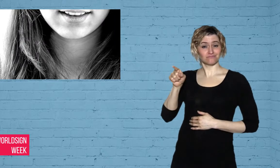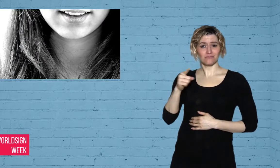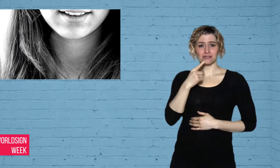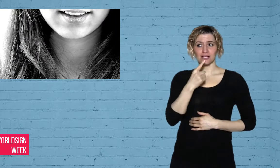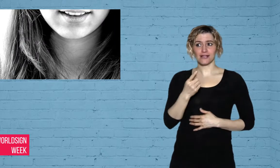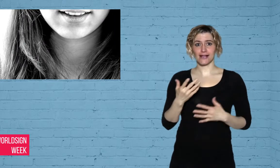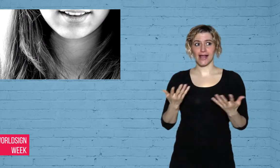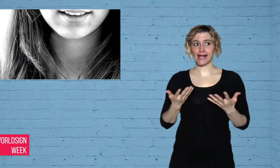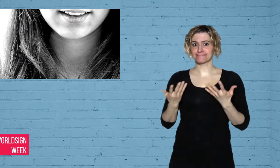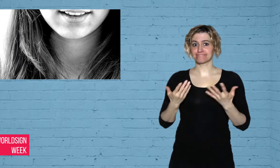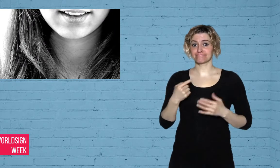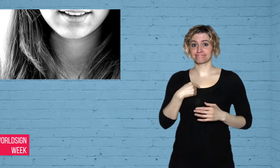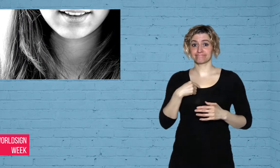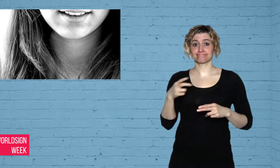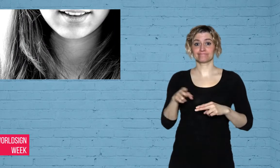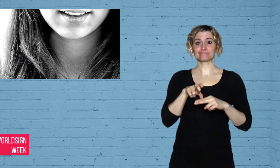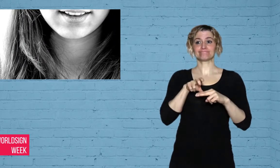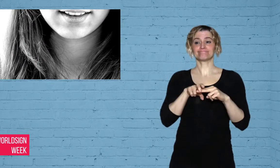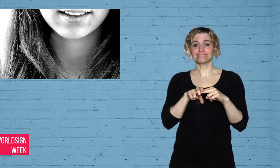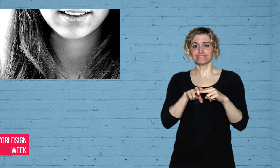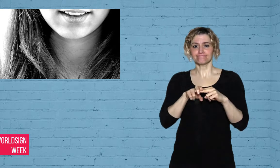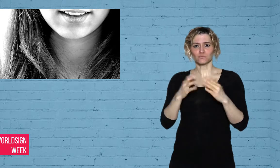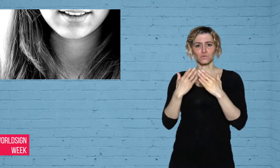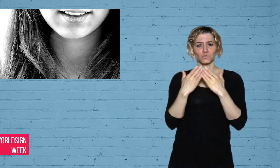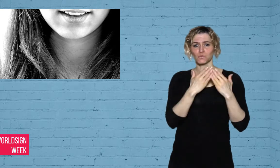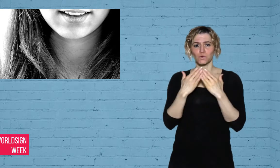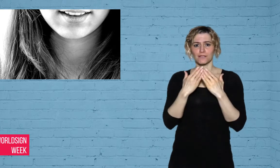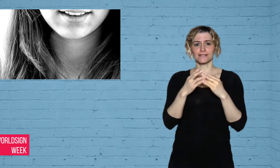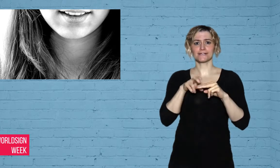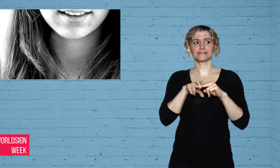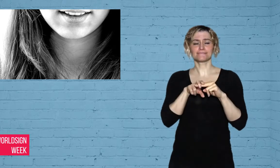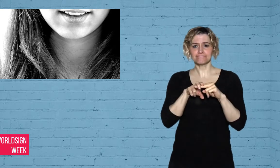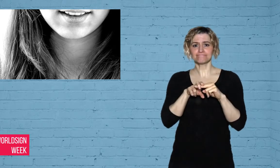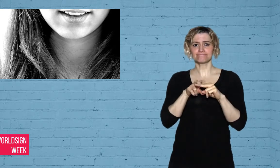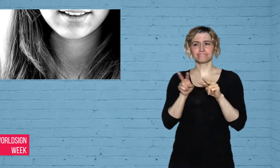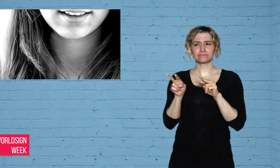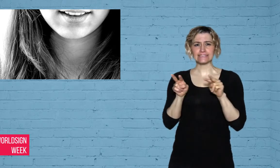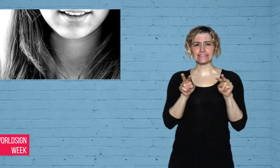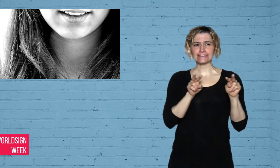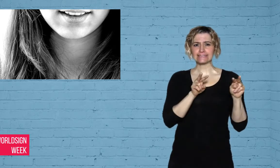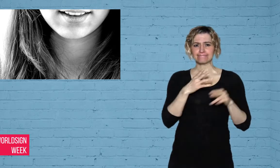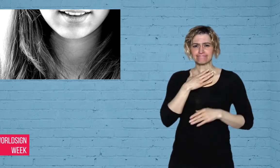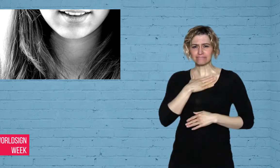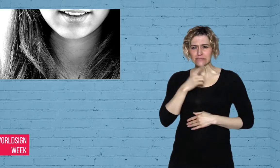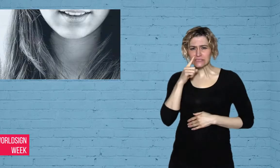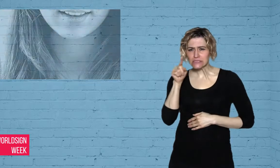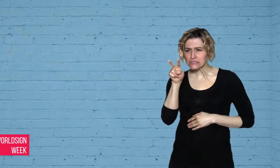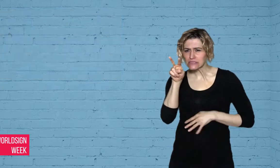protecting Deaf people’s rights to